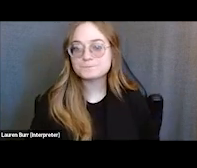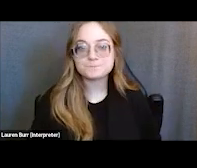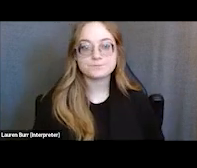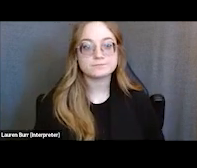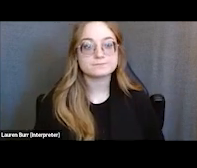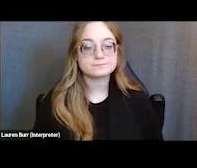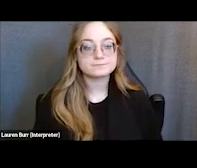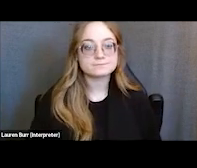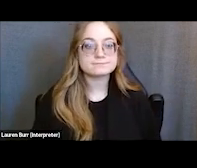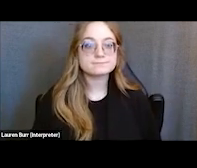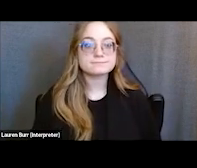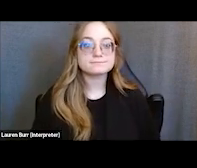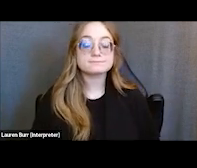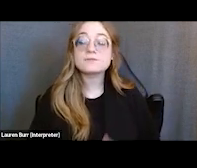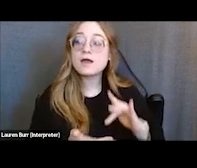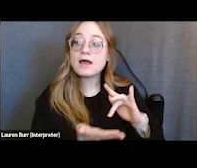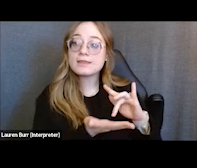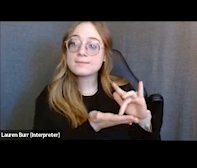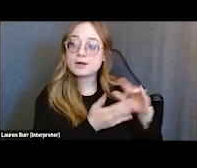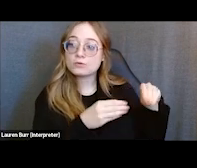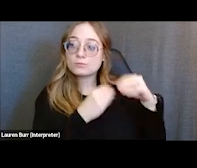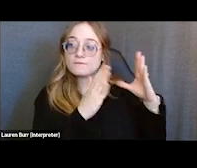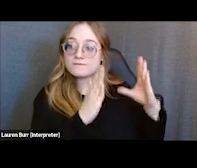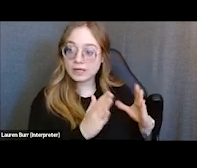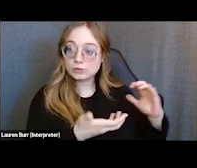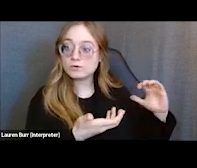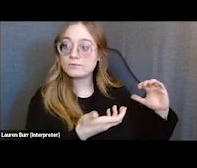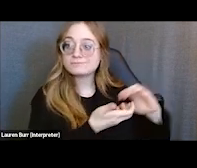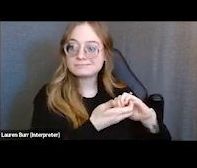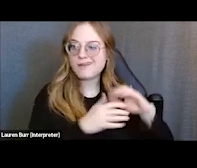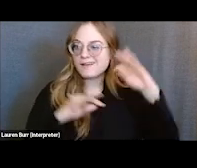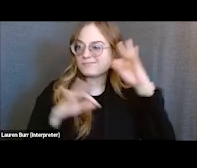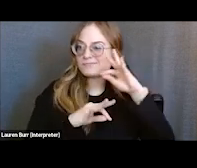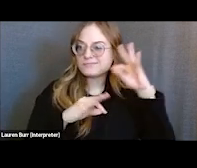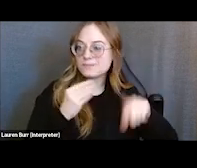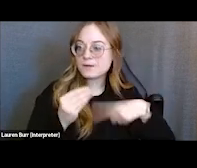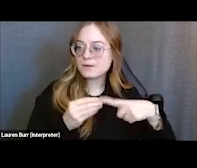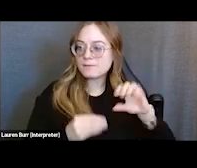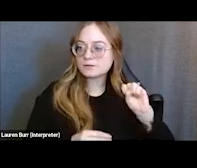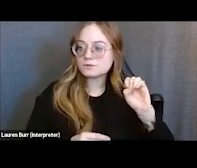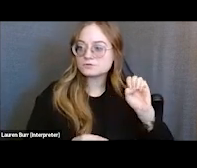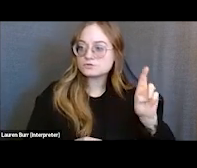If the medical provider that you're working with, again, is unaware of SOAR or they're aware of it,